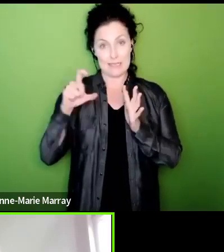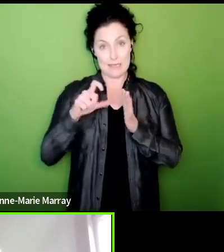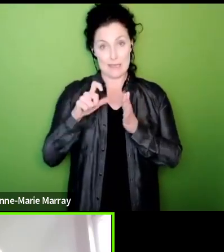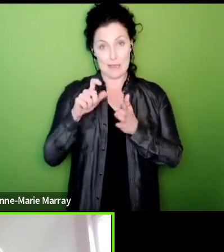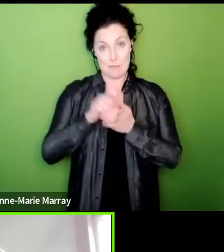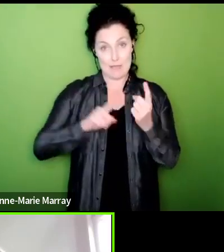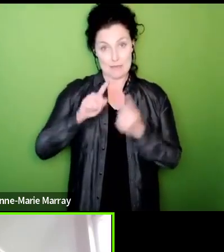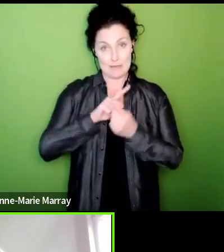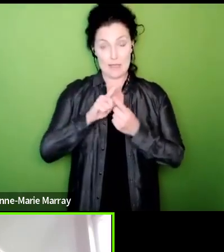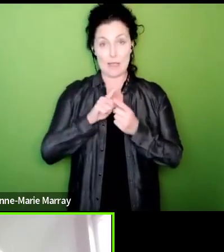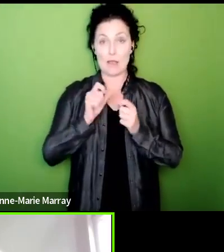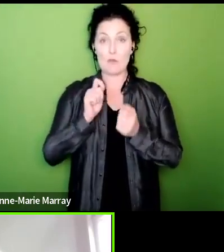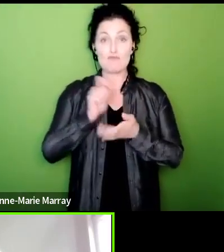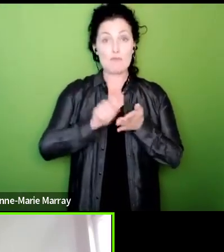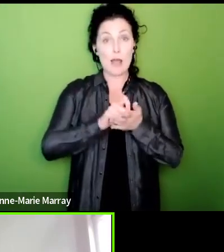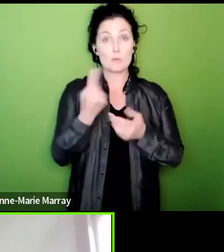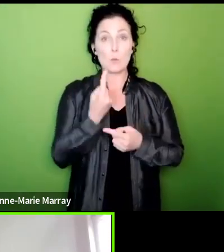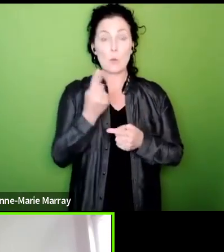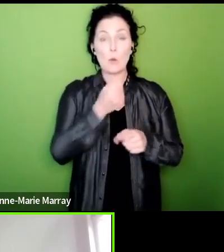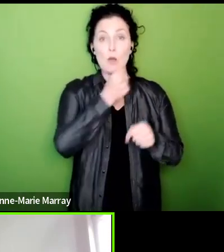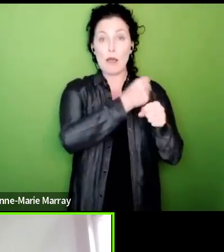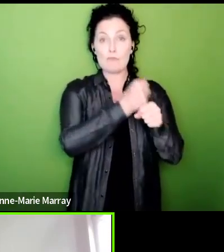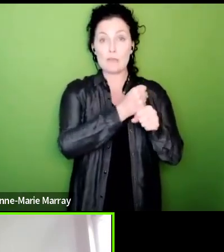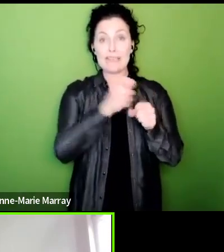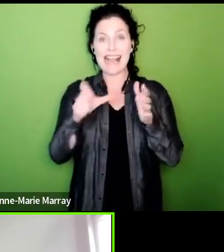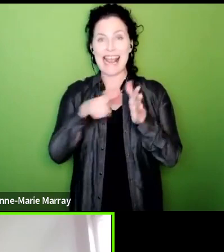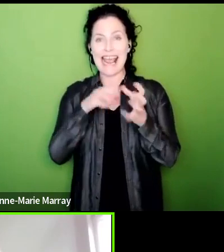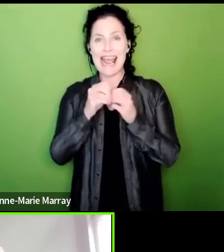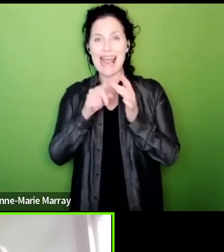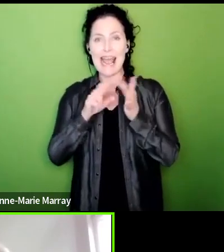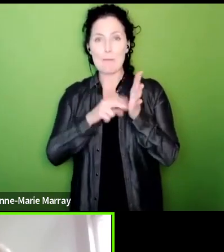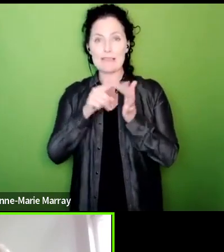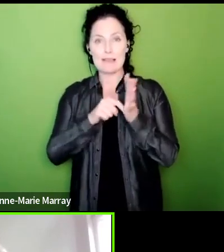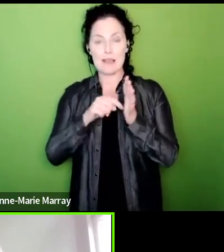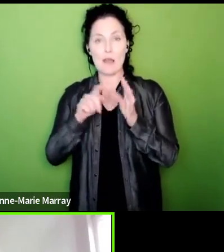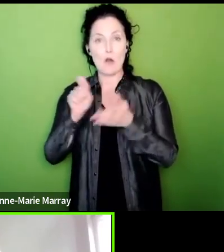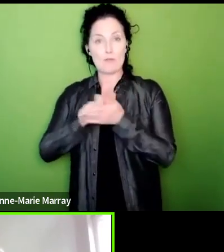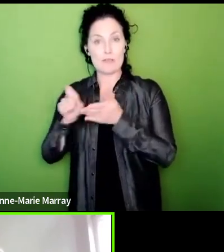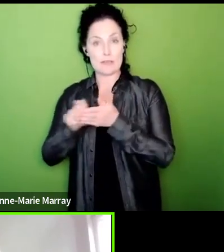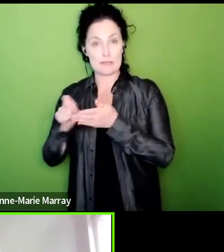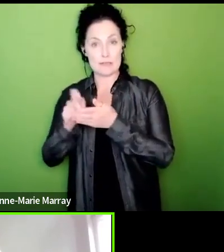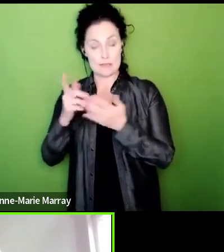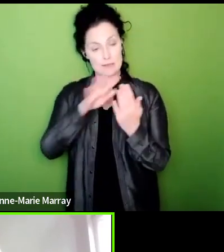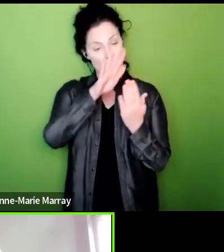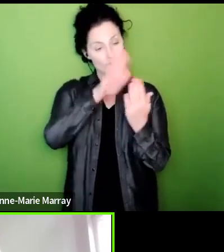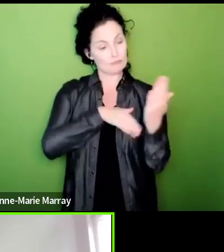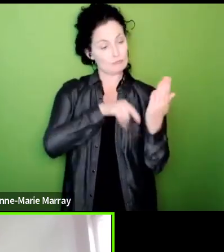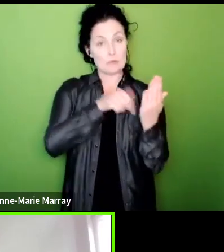to the Cabinet Office and in that letter we have fulfilled our promise made to members that the